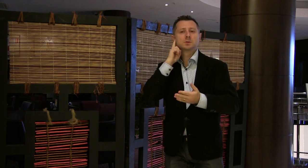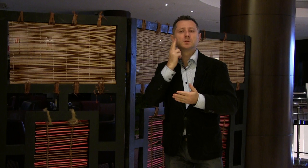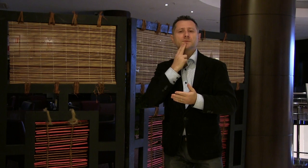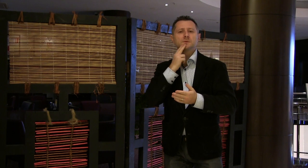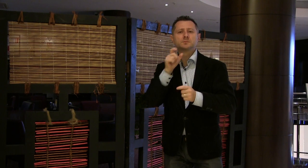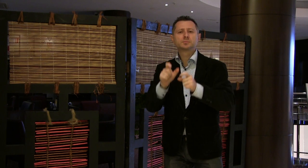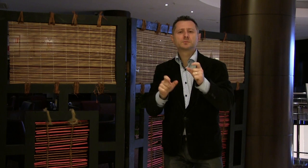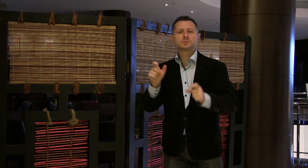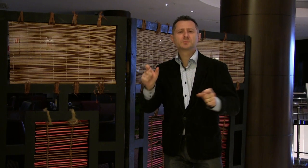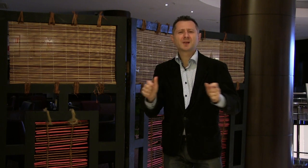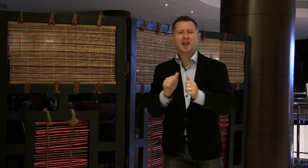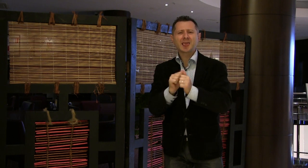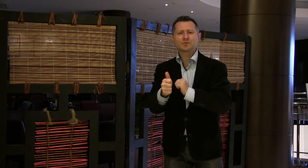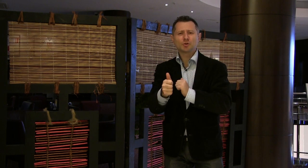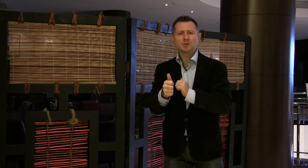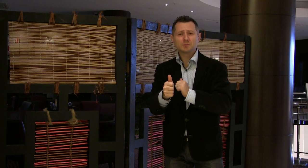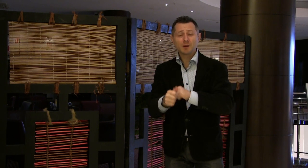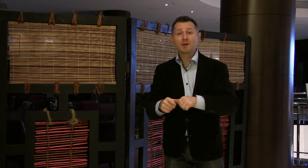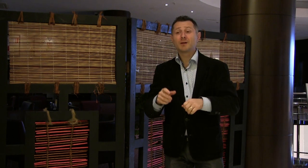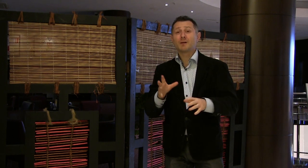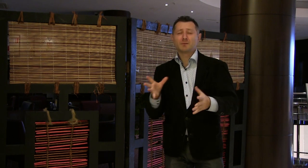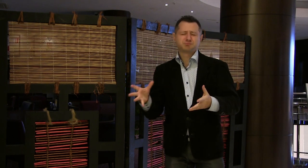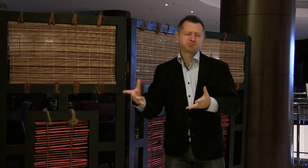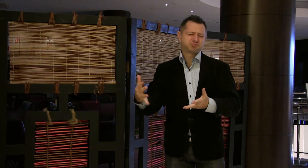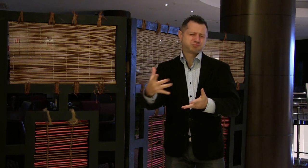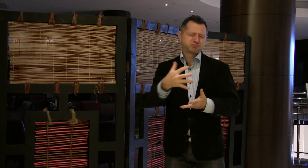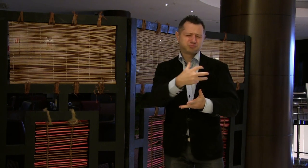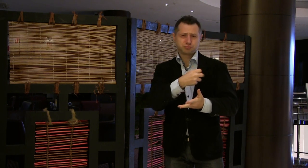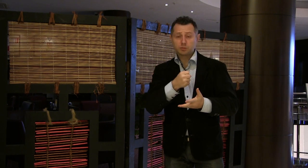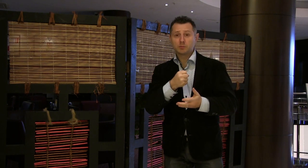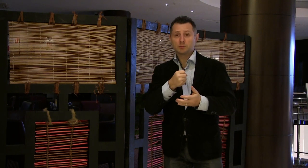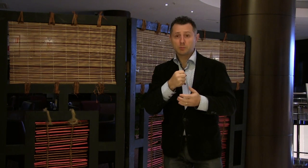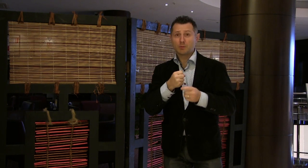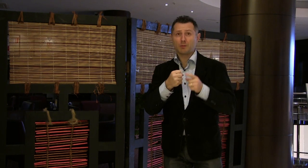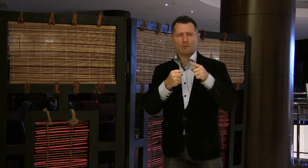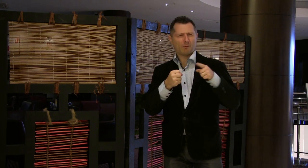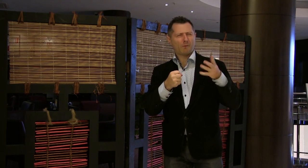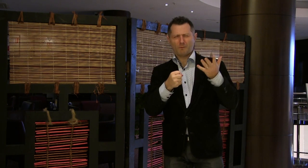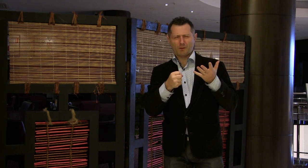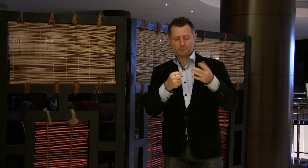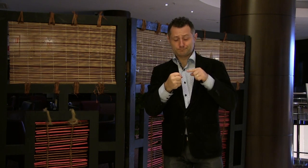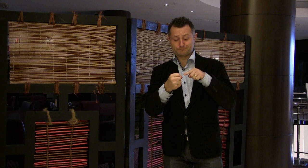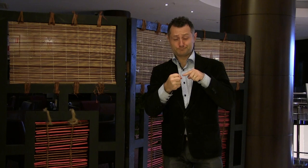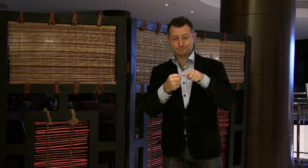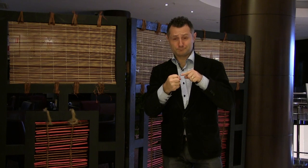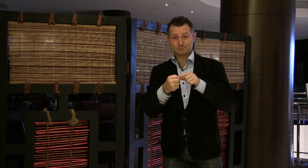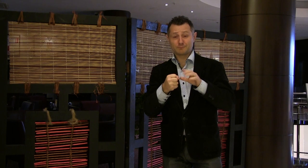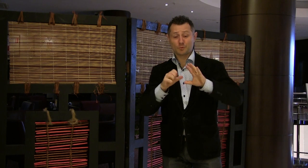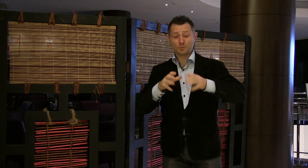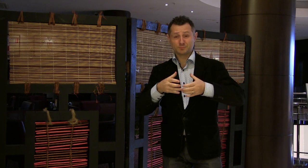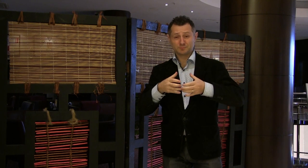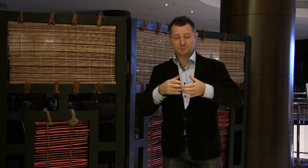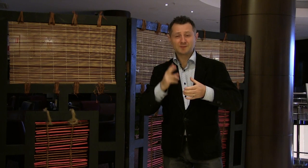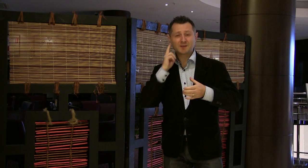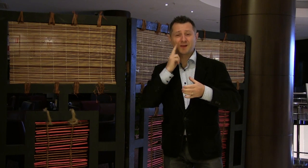theater director, the leader of a Deaf club, the president of LenVOG (Leningrad branch of the